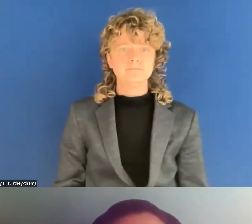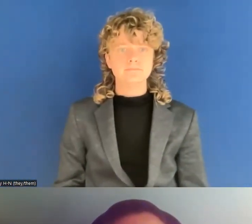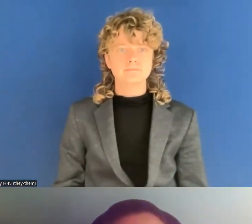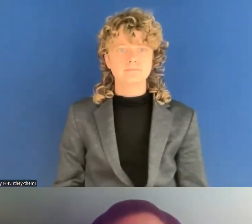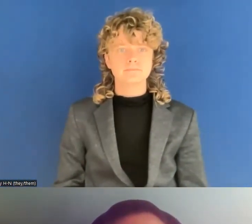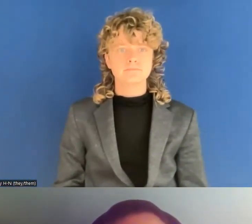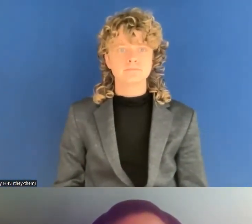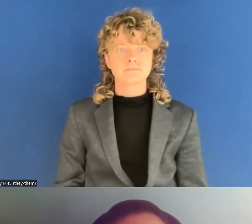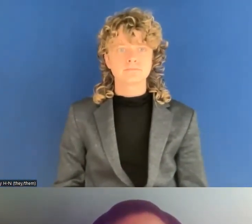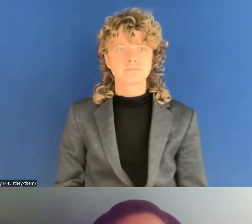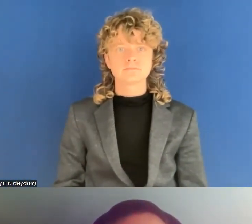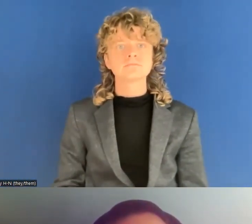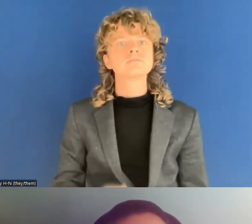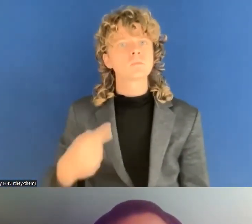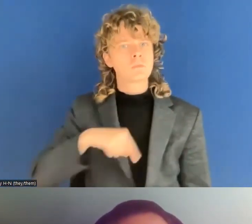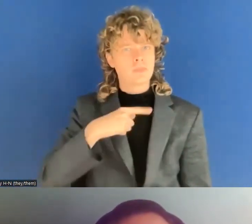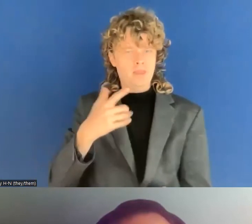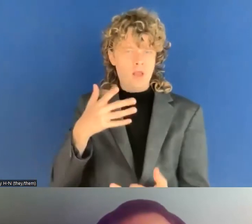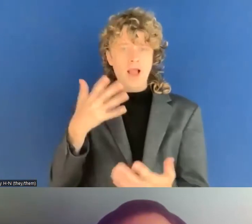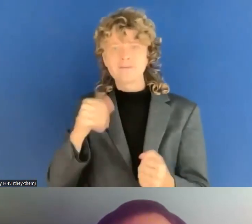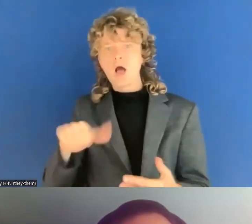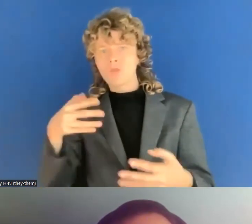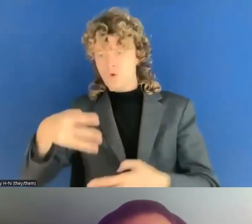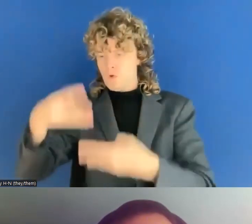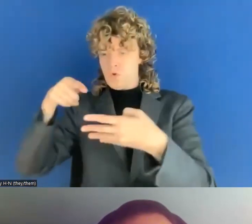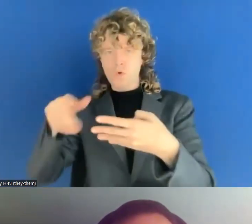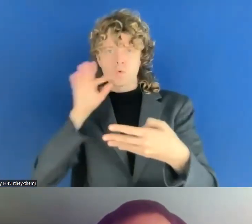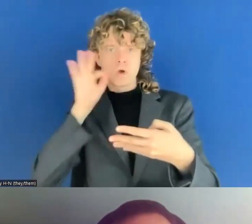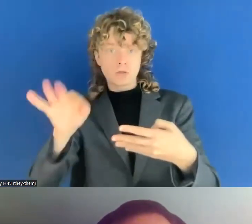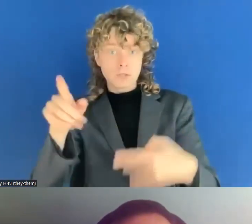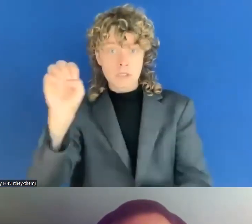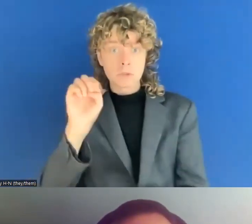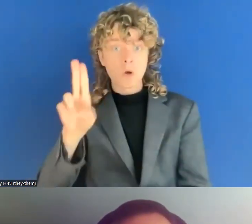provide ready to use open source tools available for all to check and monitor accessibility